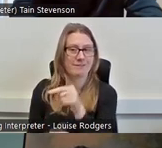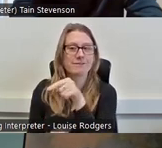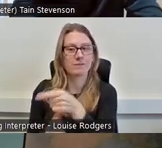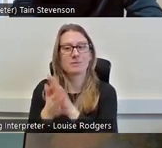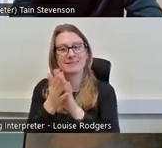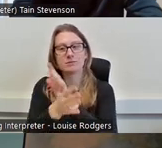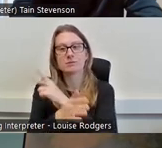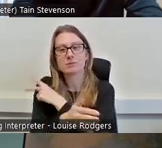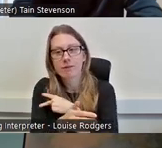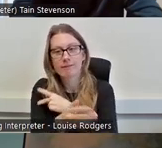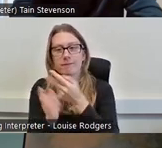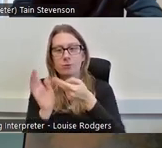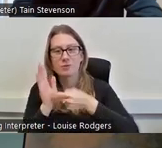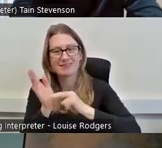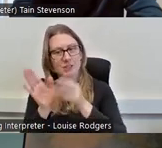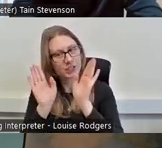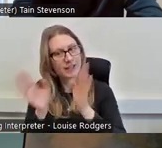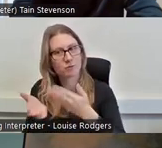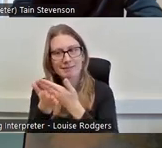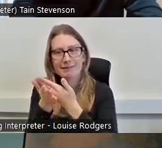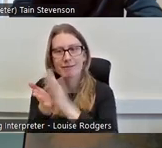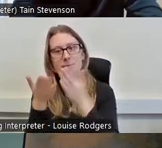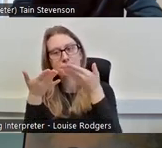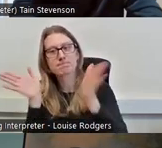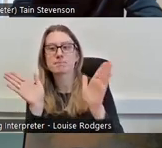organisations have to be really transparent about things like progression routes.